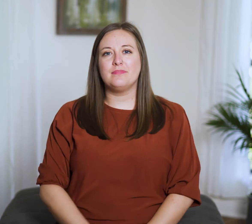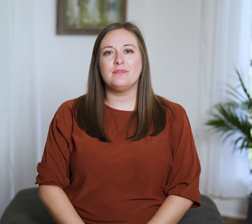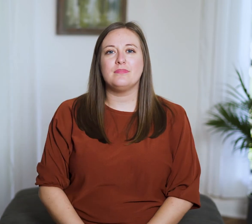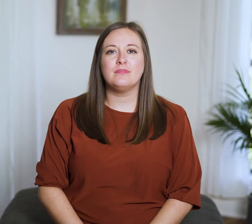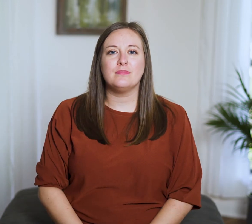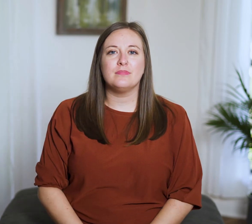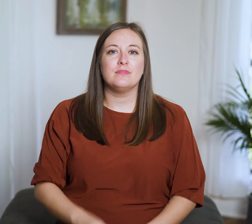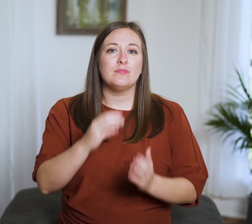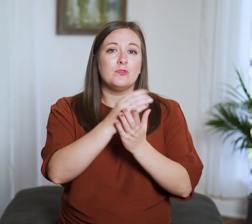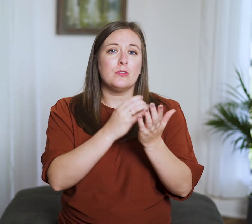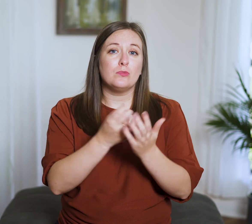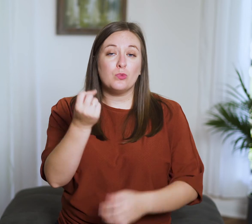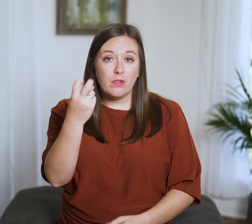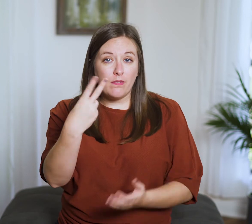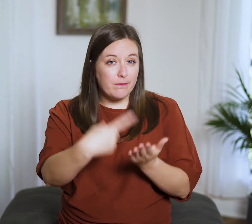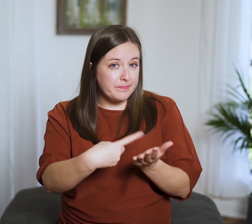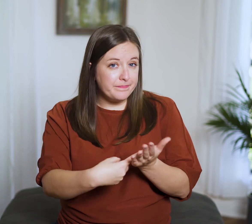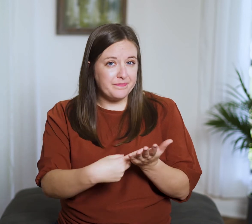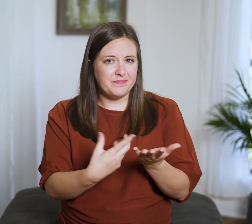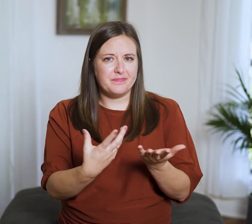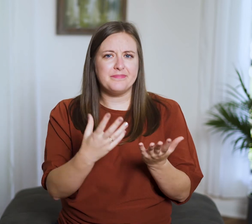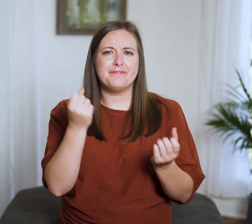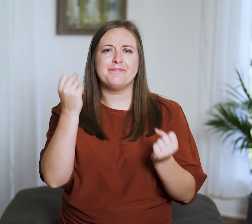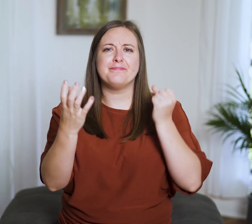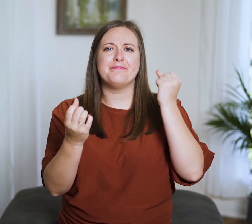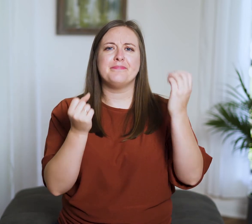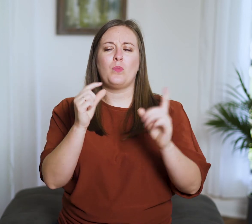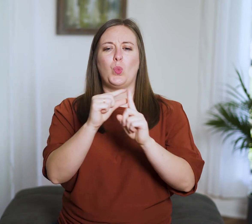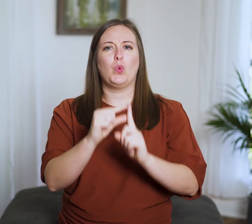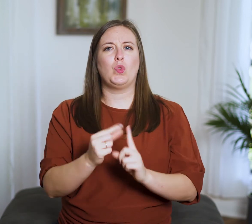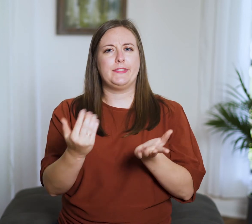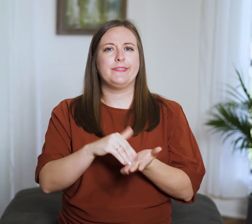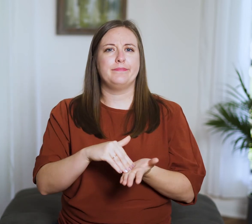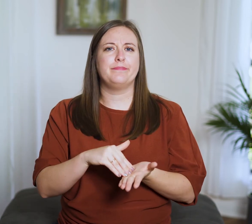Chapter 12 dives back into our speech.